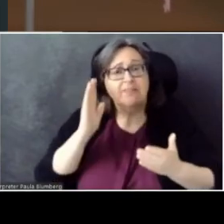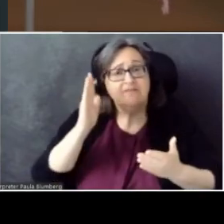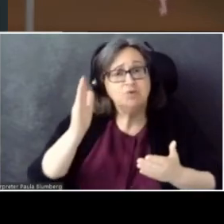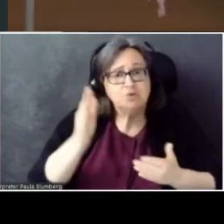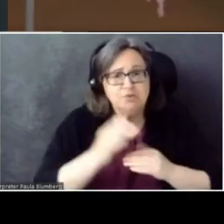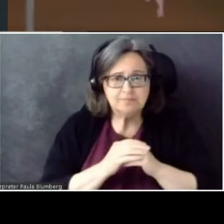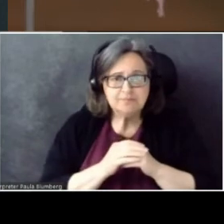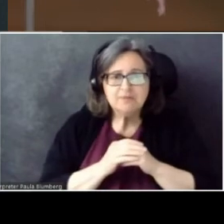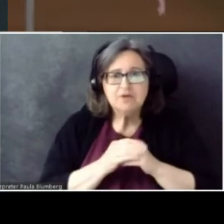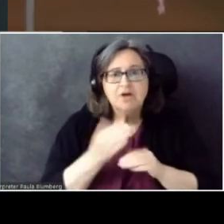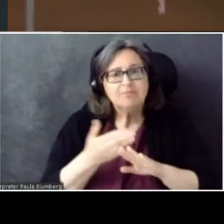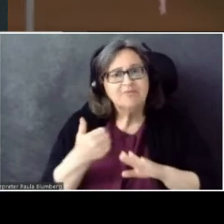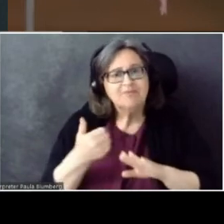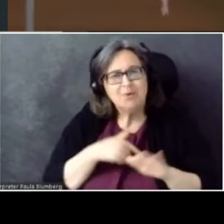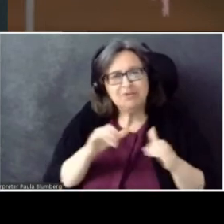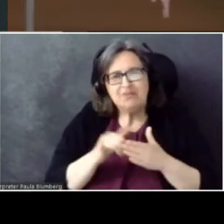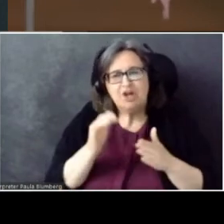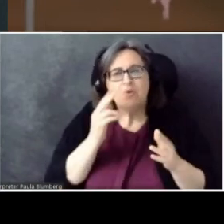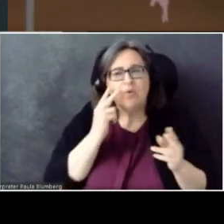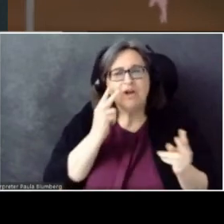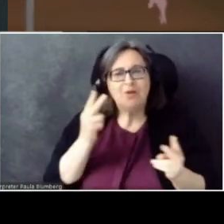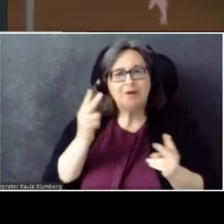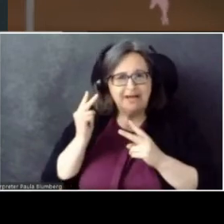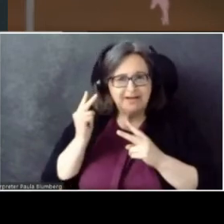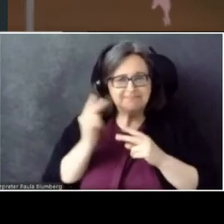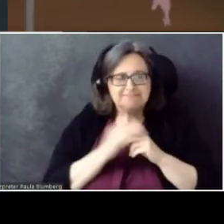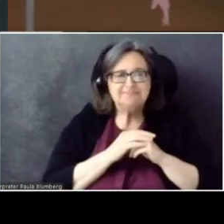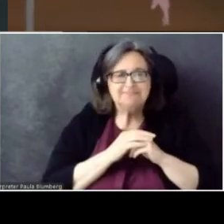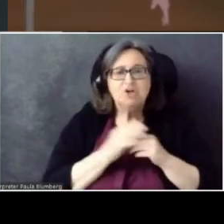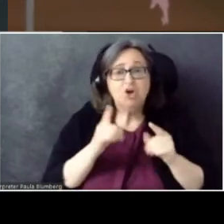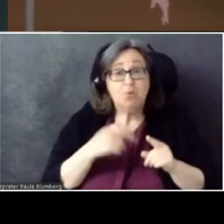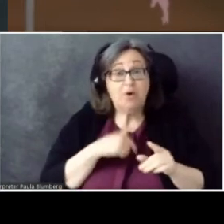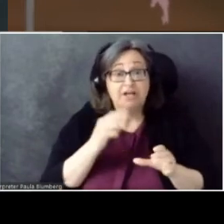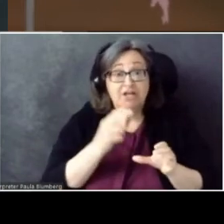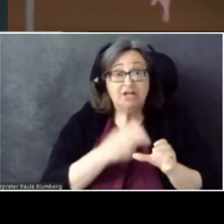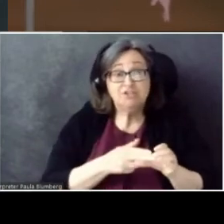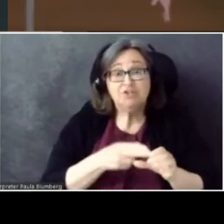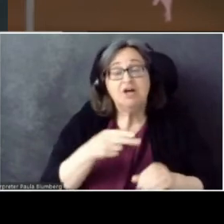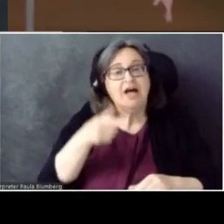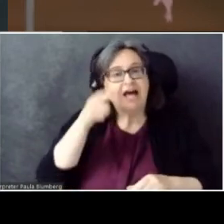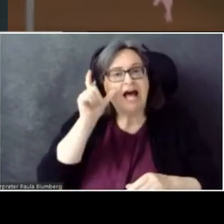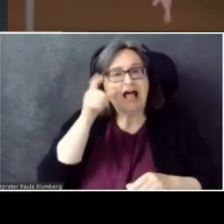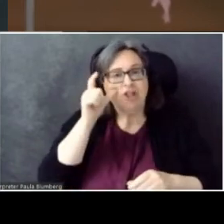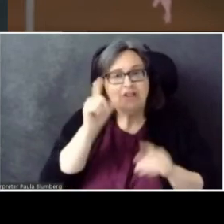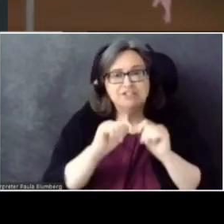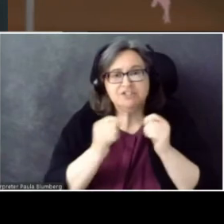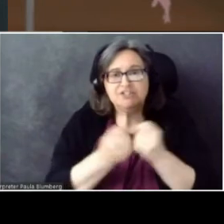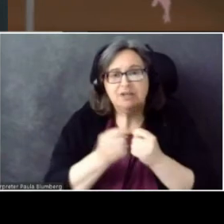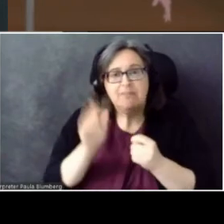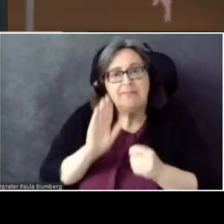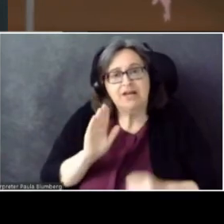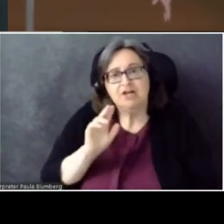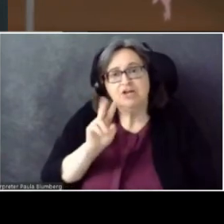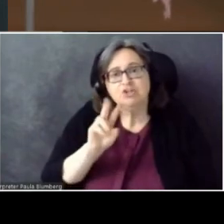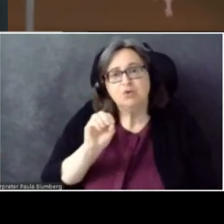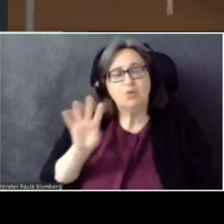Before we do that, I want to look back to the past. When I joined the HoloLens team in 2004, we were just a code name project.